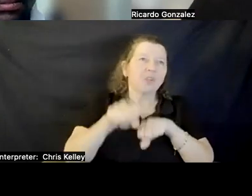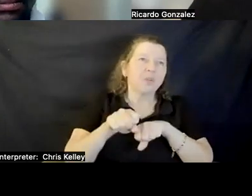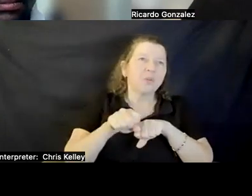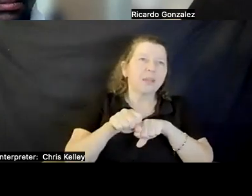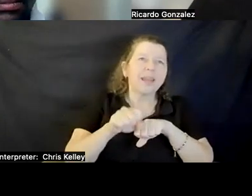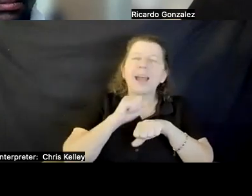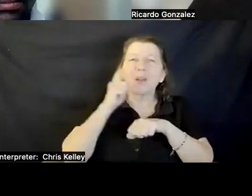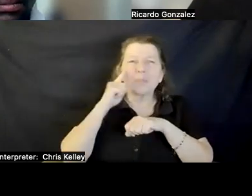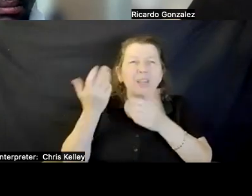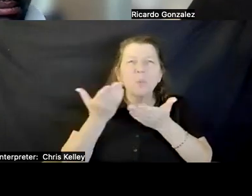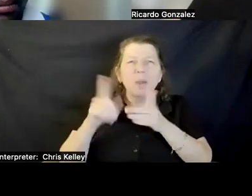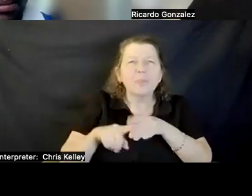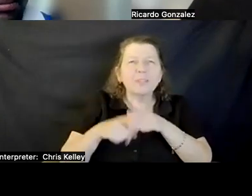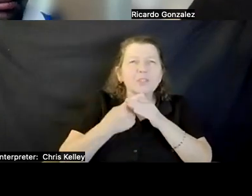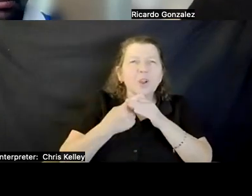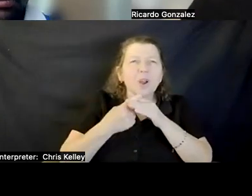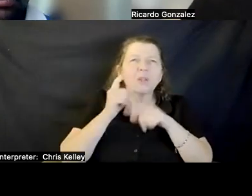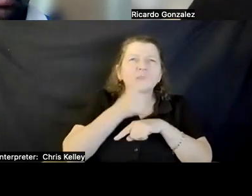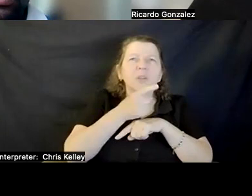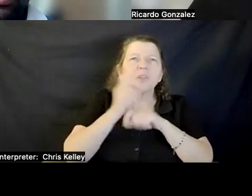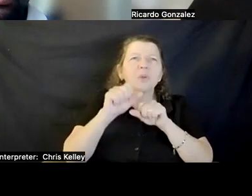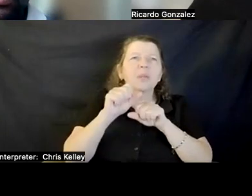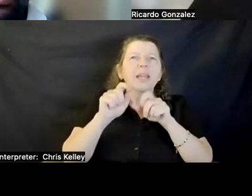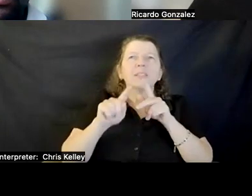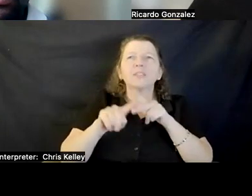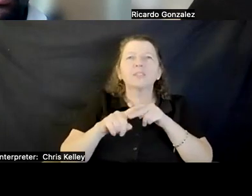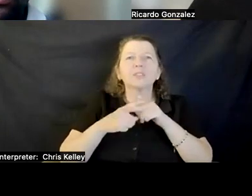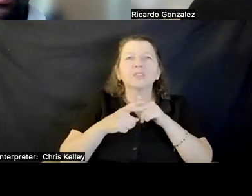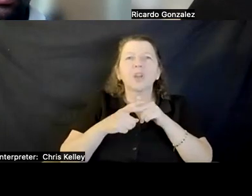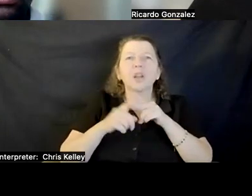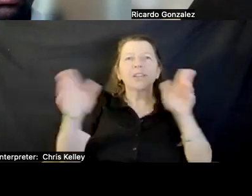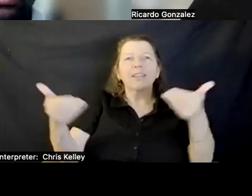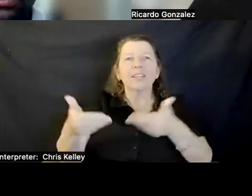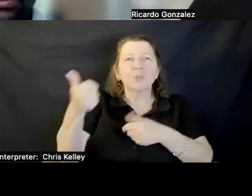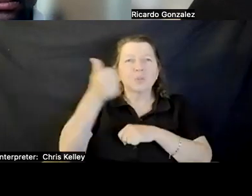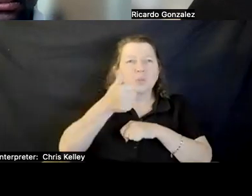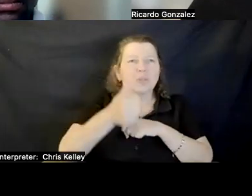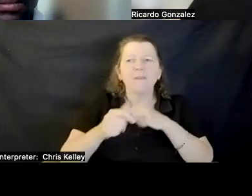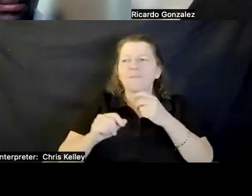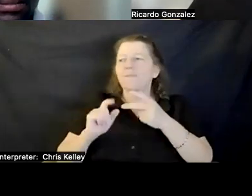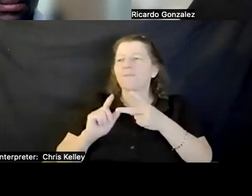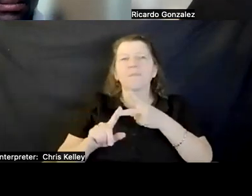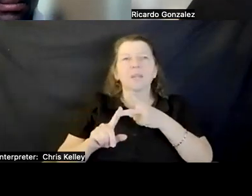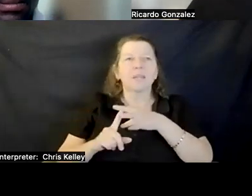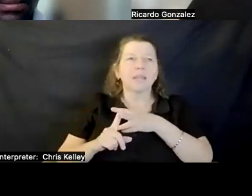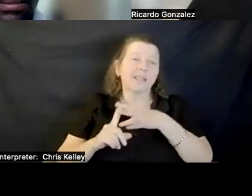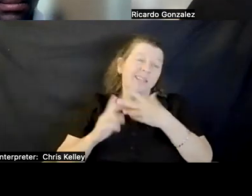BEGINNING SO YOU CAN START BY INTRODUCING YOURSELF, OPTIONALLY MENTION YOUR PRONOUNS.